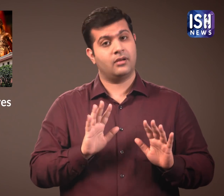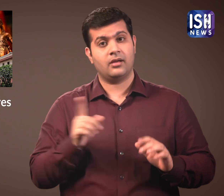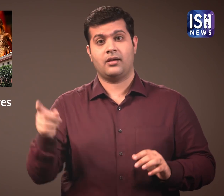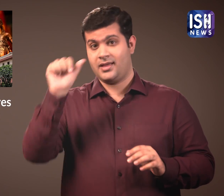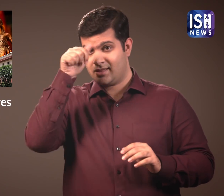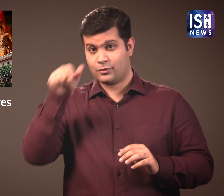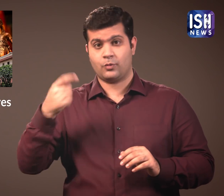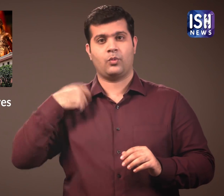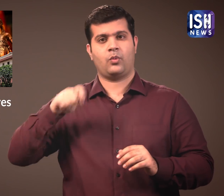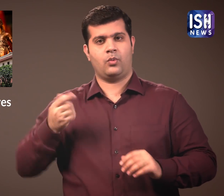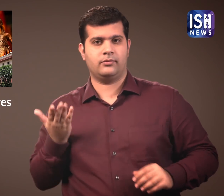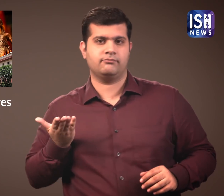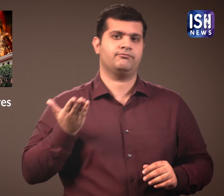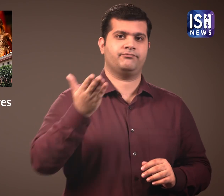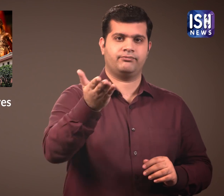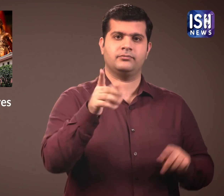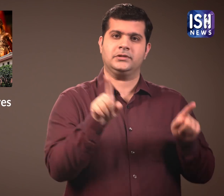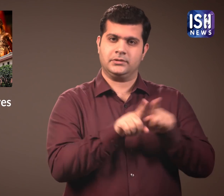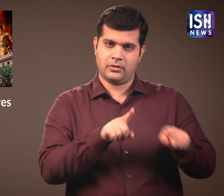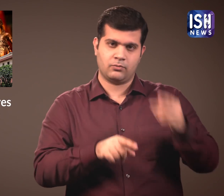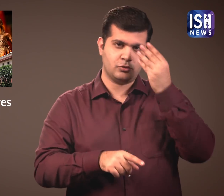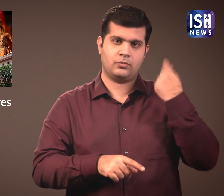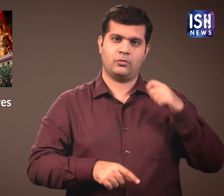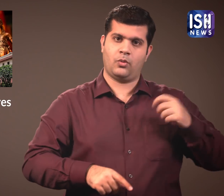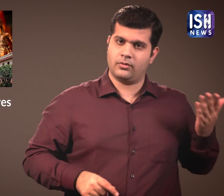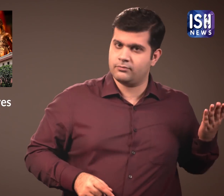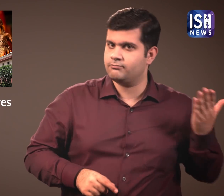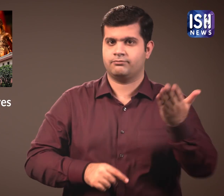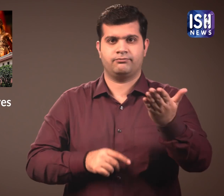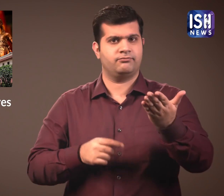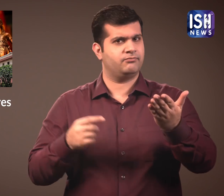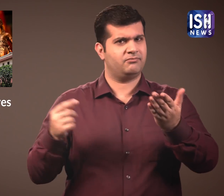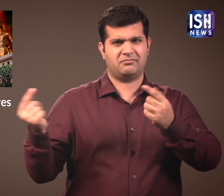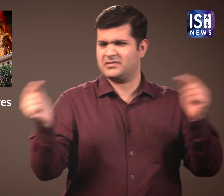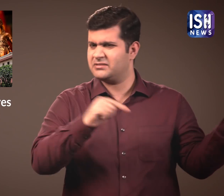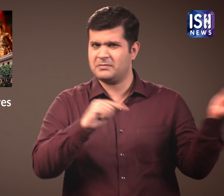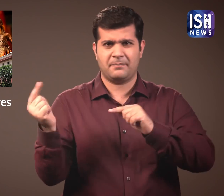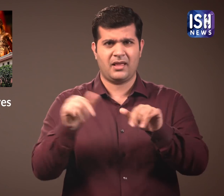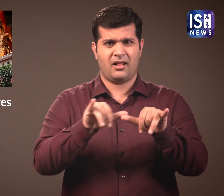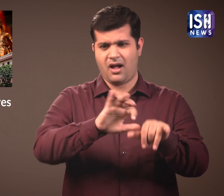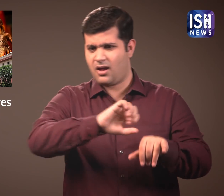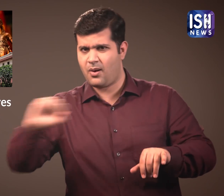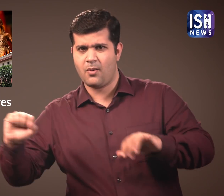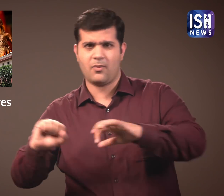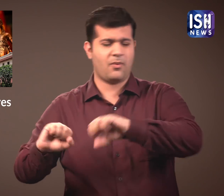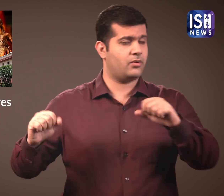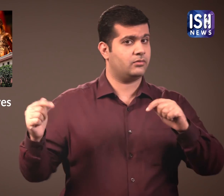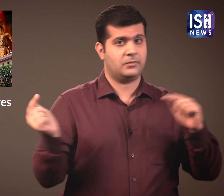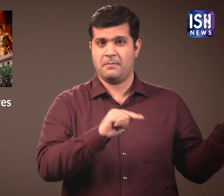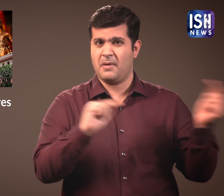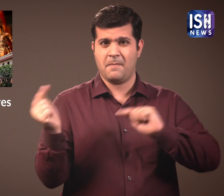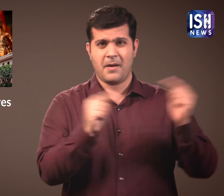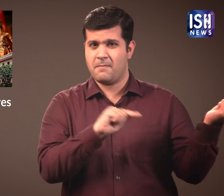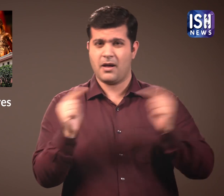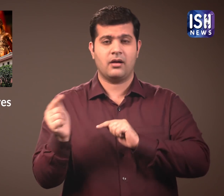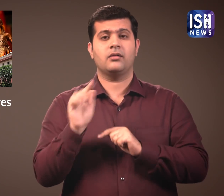Hindus and Muslims both filed cases claiming ownership over the land.